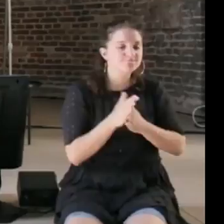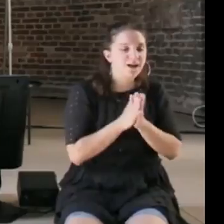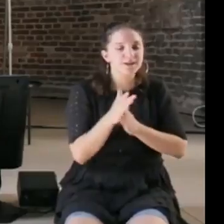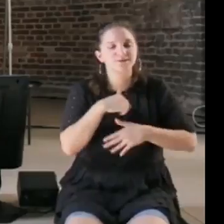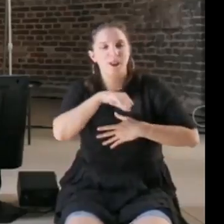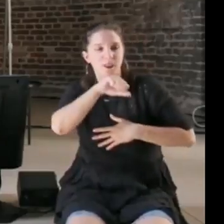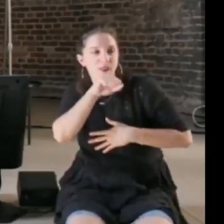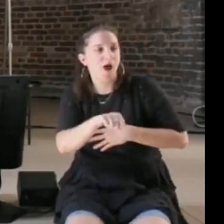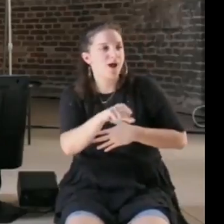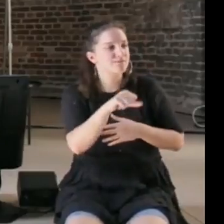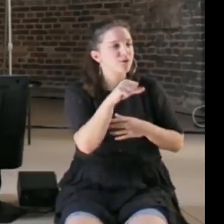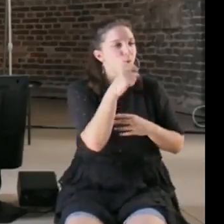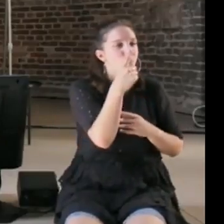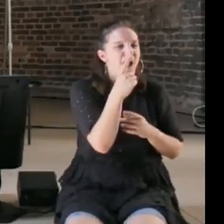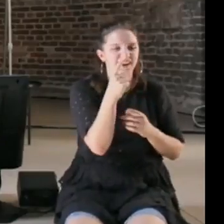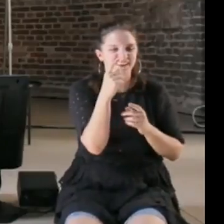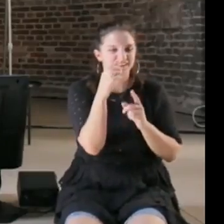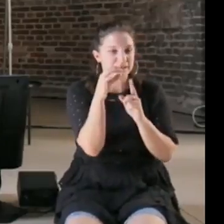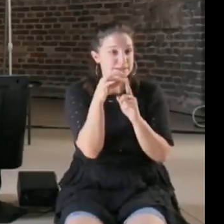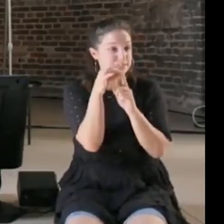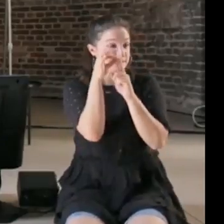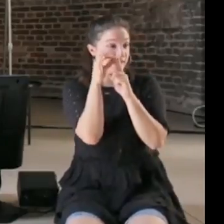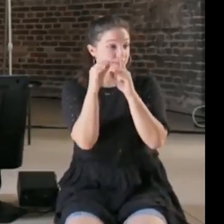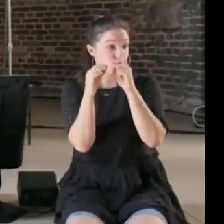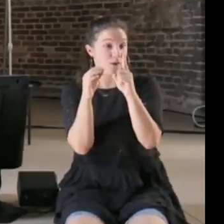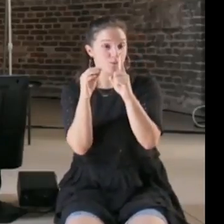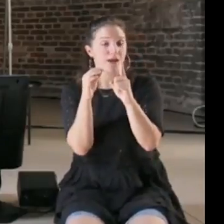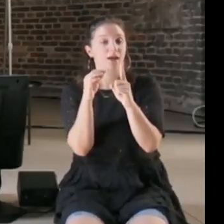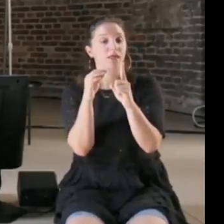weird thing, and then the world has a way to find you because you have a YouTube video